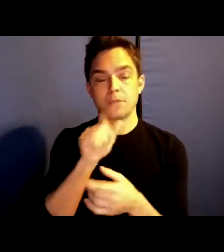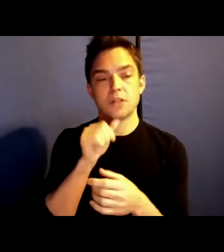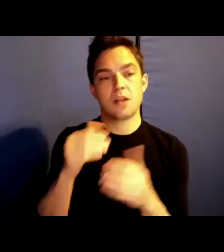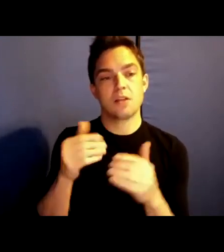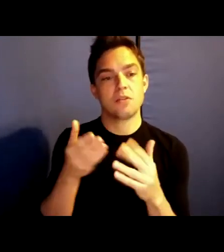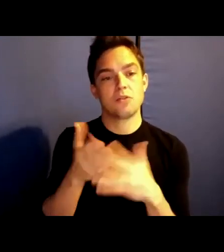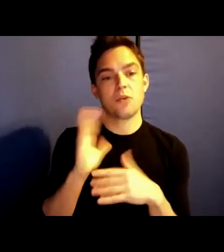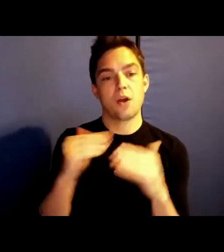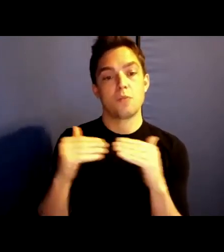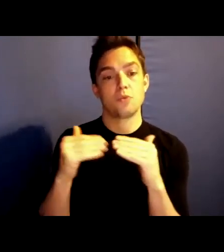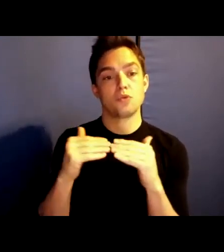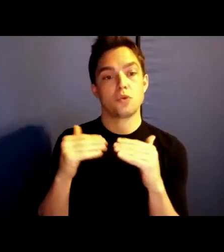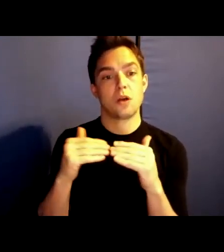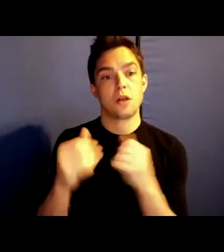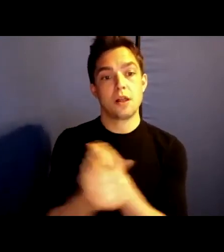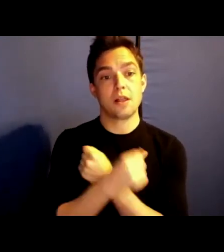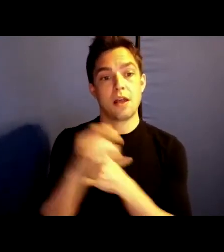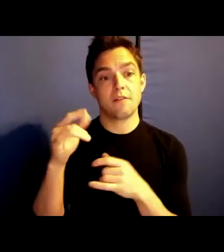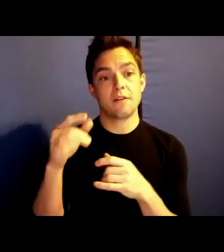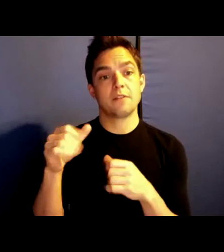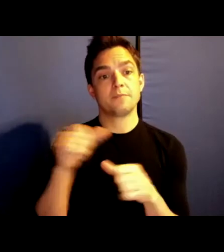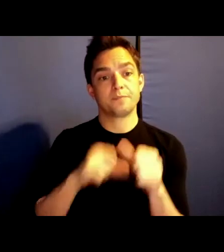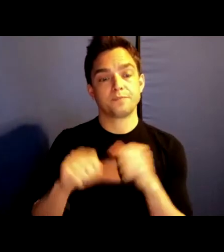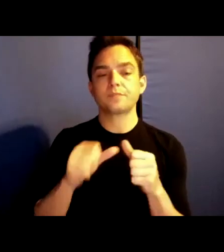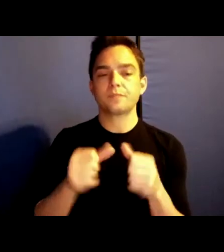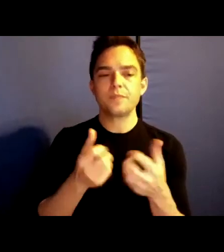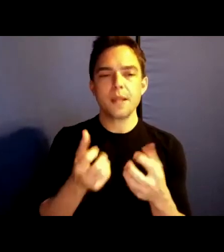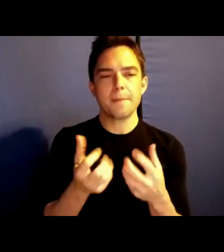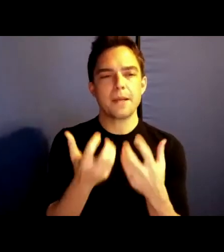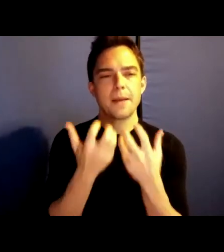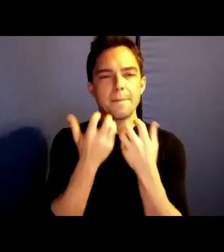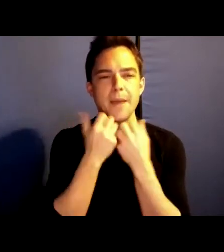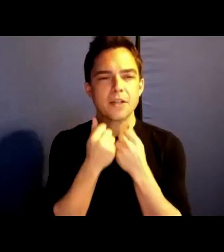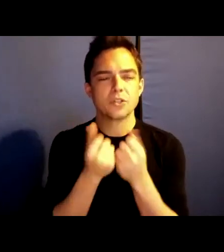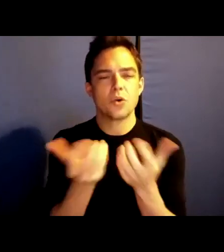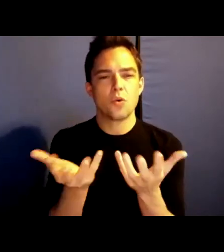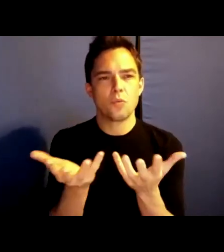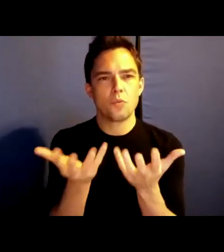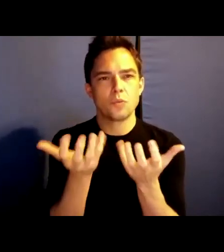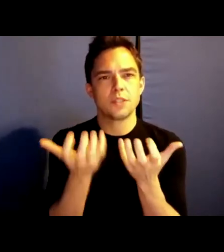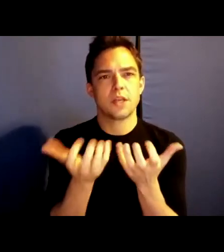love, but through a passionate will to make love enduringly livable.